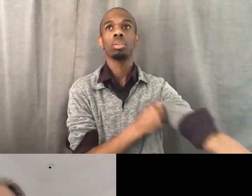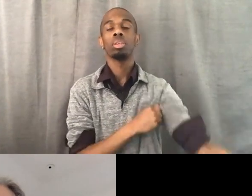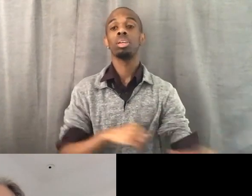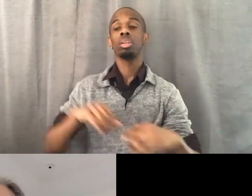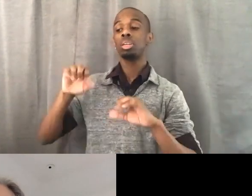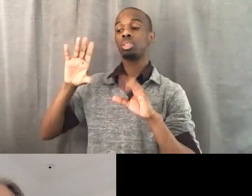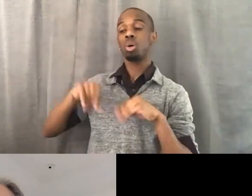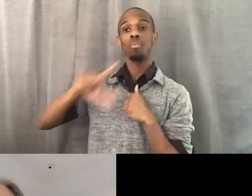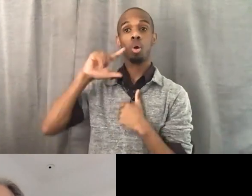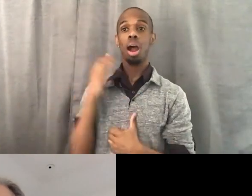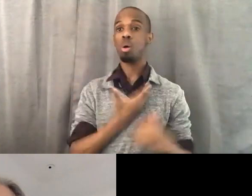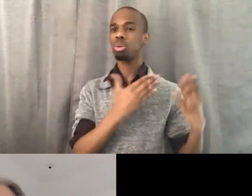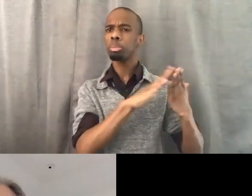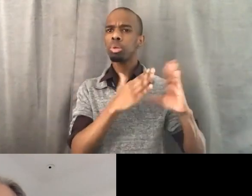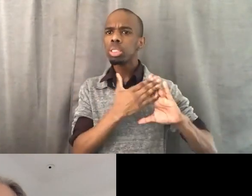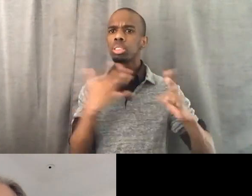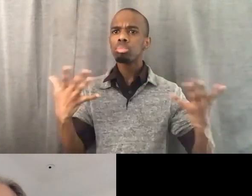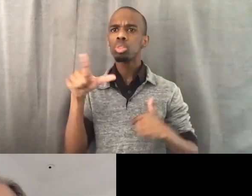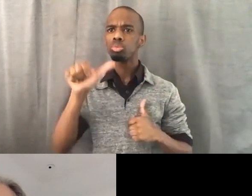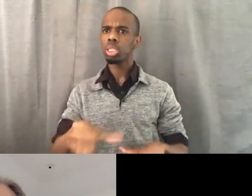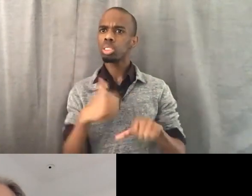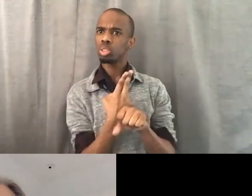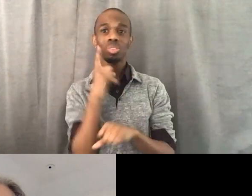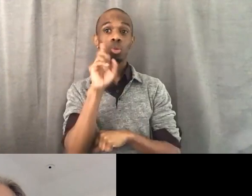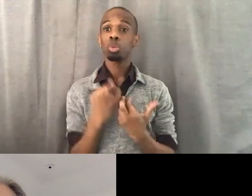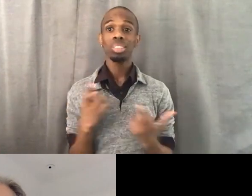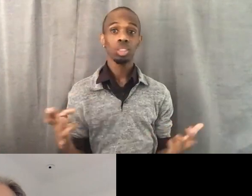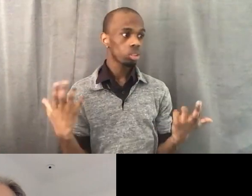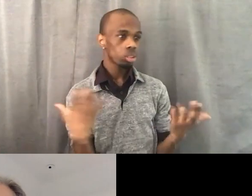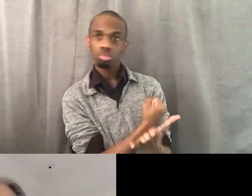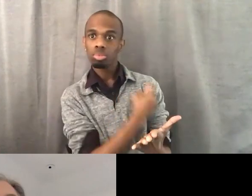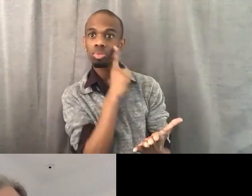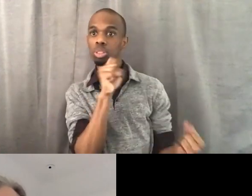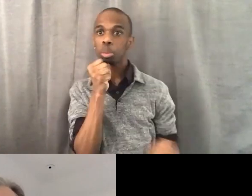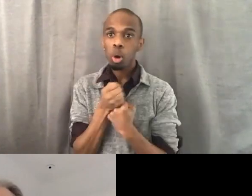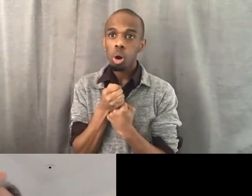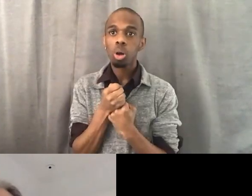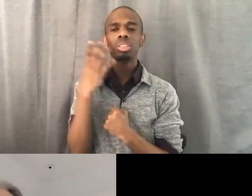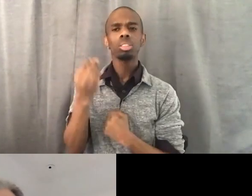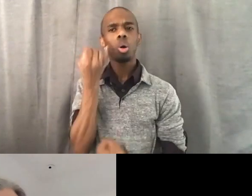So, what do you need when you need things to be active, when you need folks to be activated,